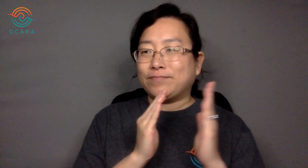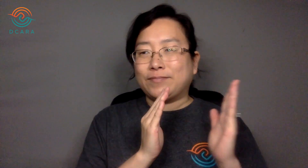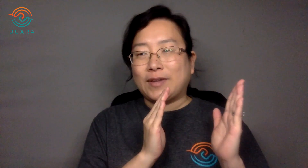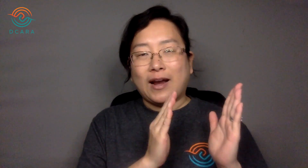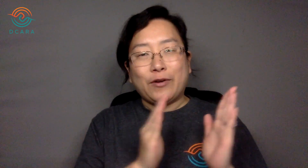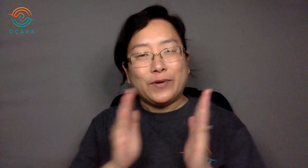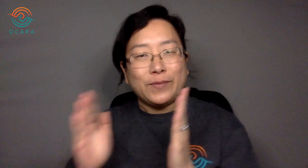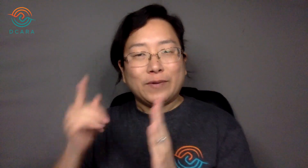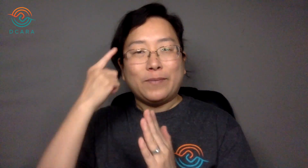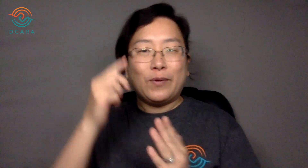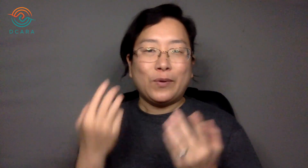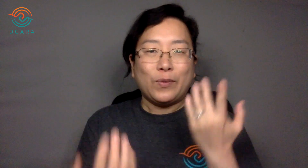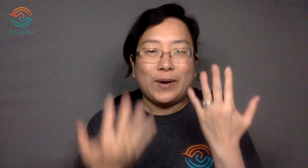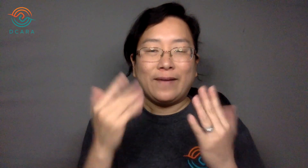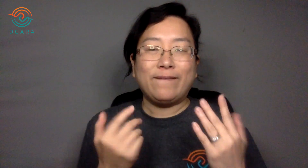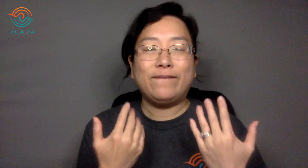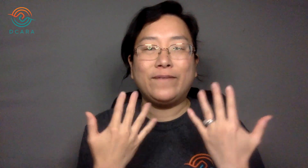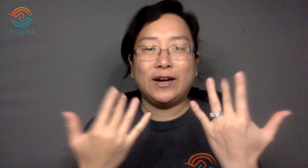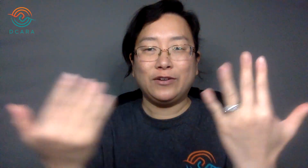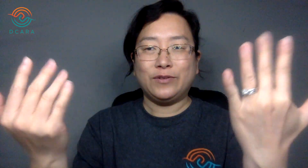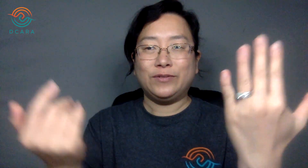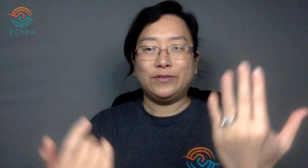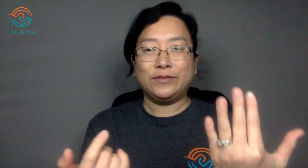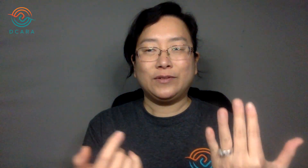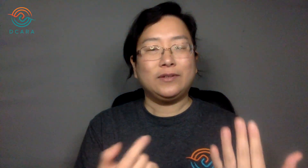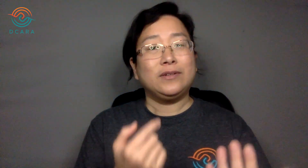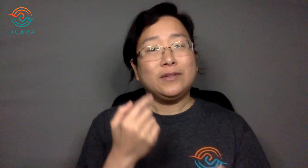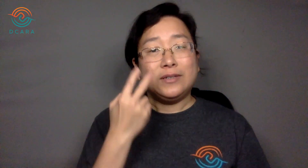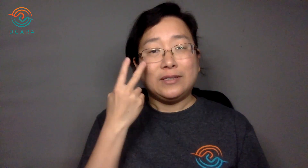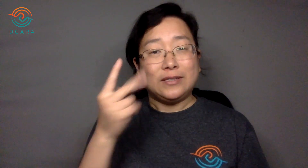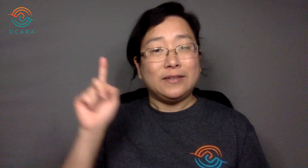prepared for wildfire.